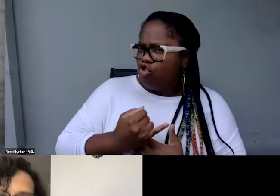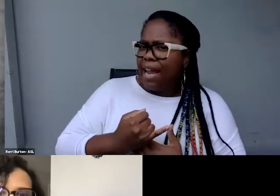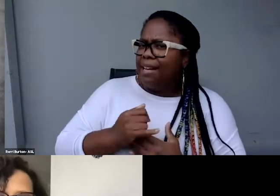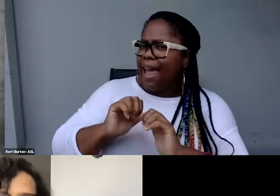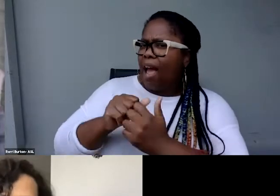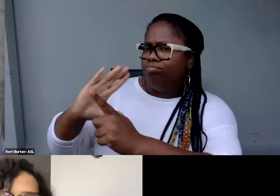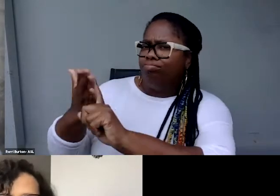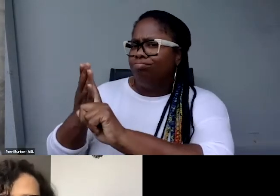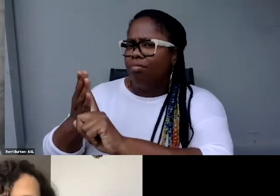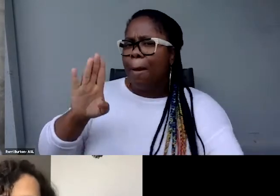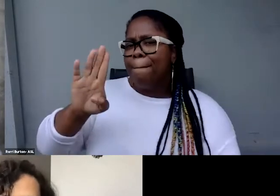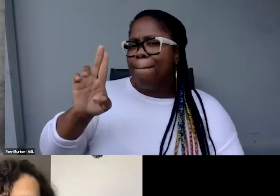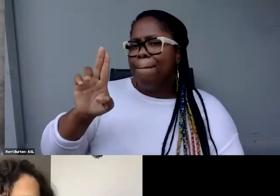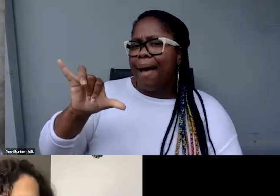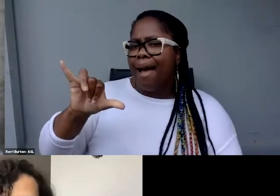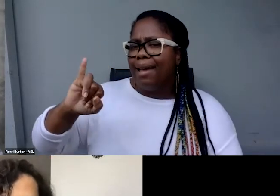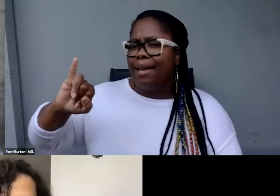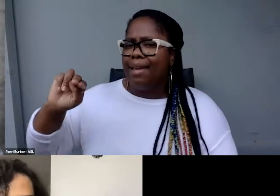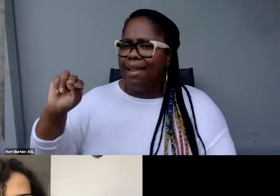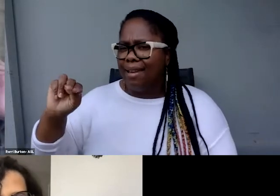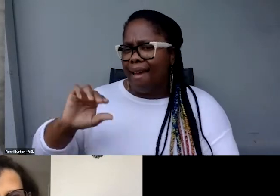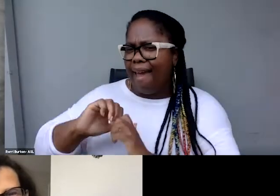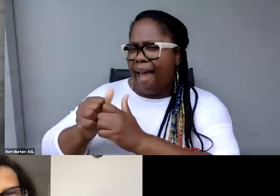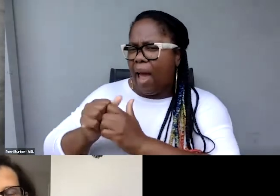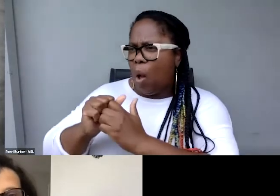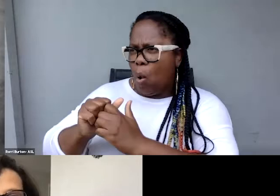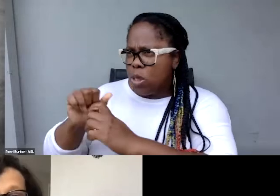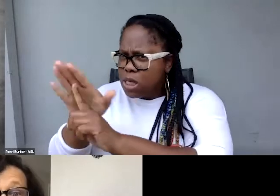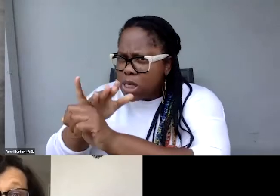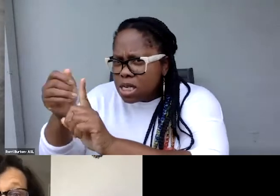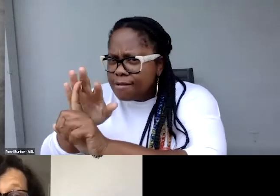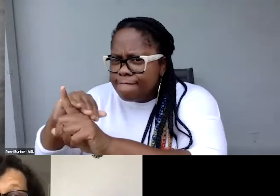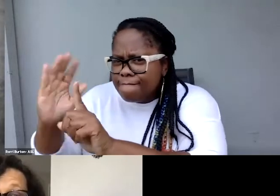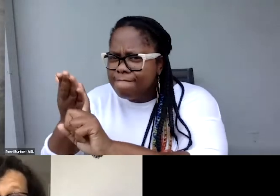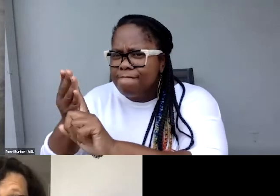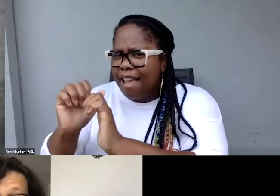What led others to buy into this, would you say?